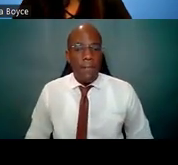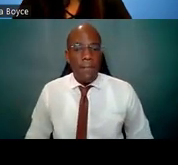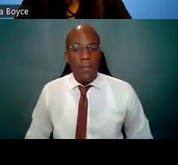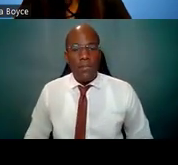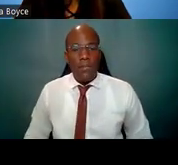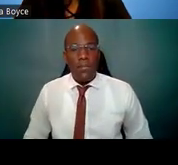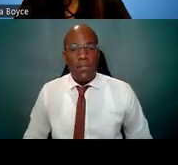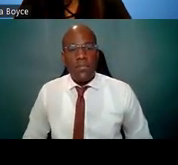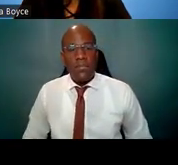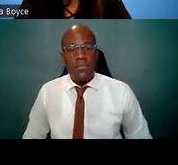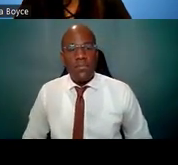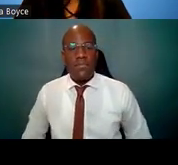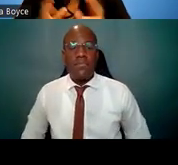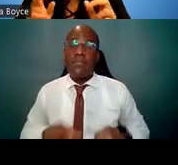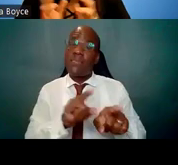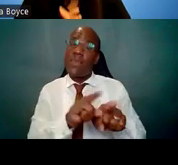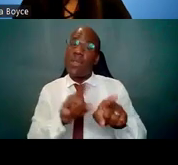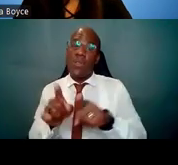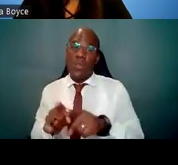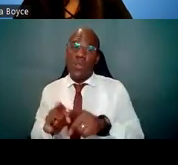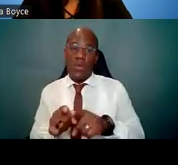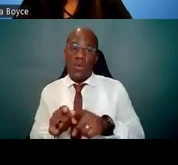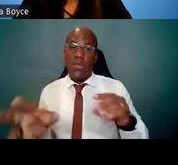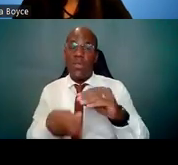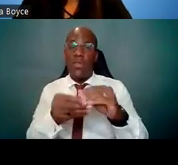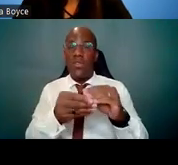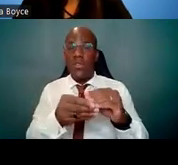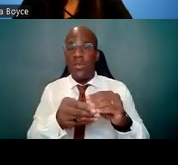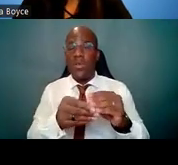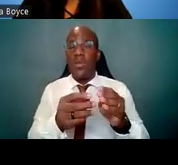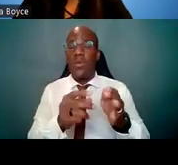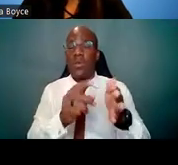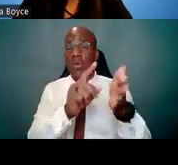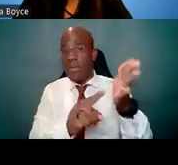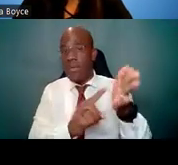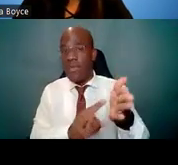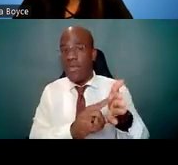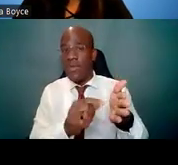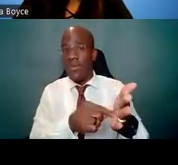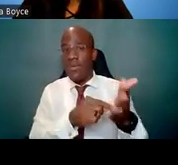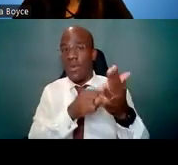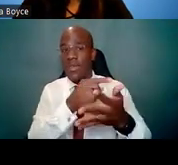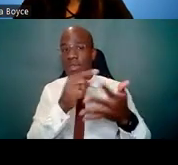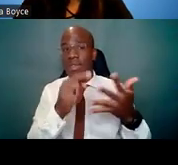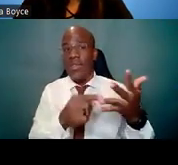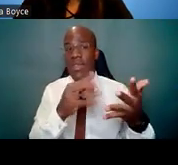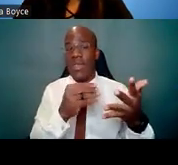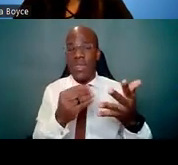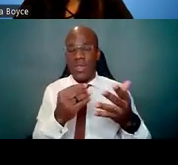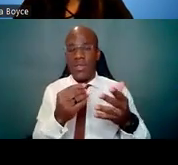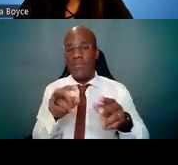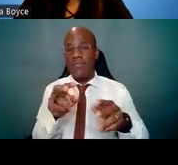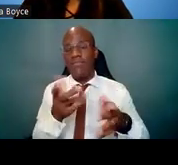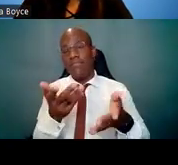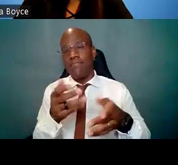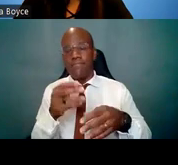There are also additional fellowship review criteria and considerations. Some of these contribute to the score of the application,